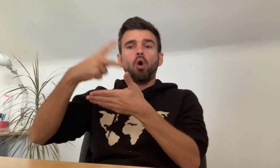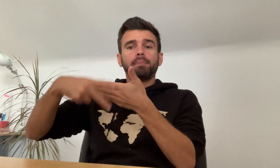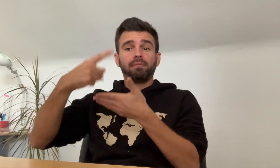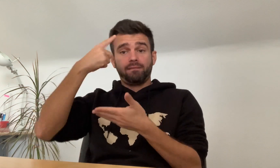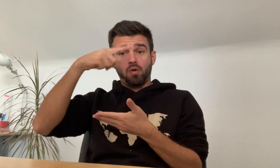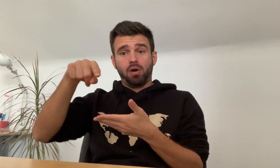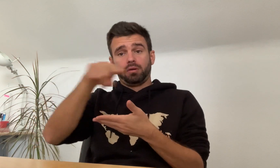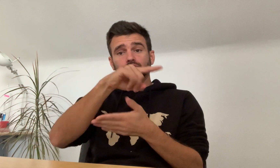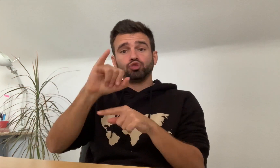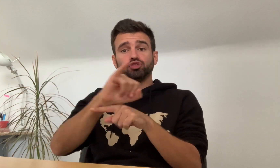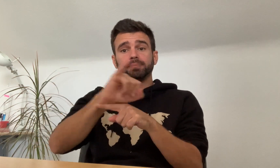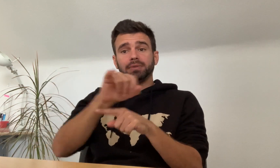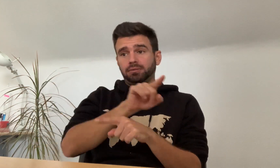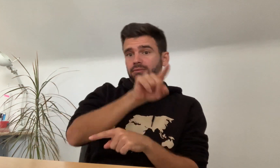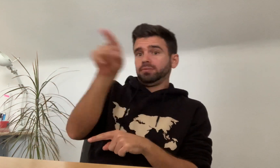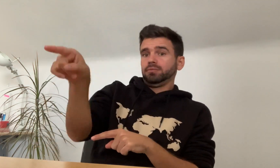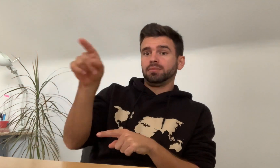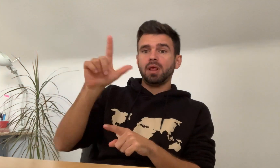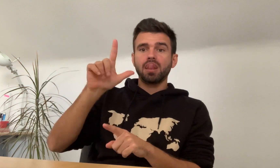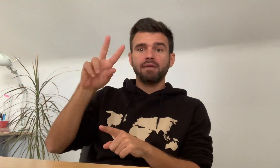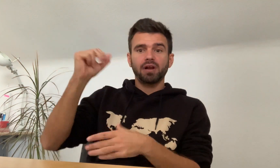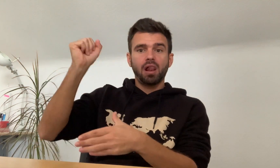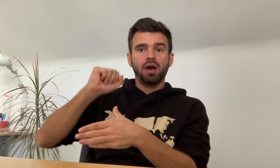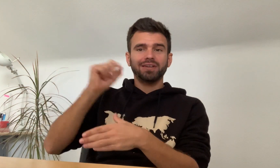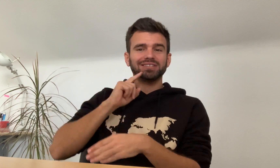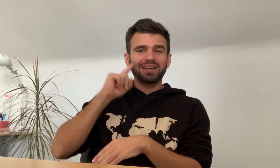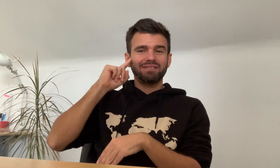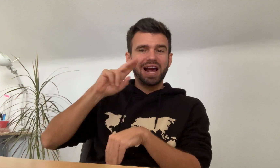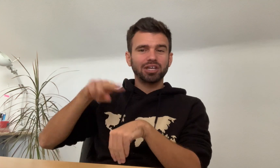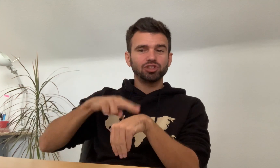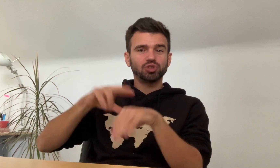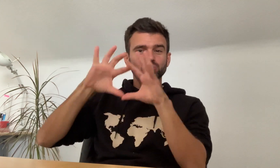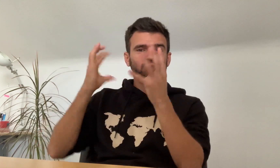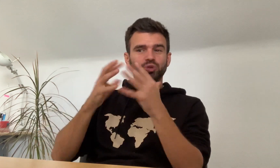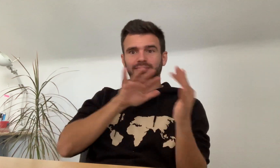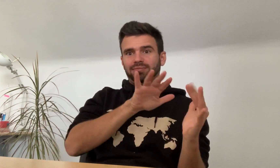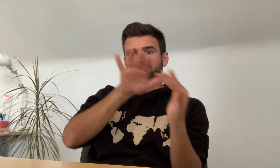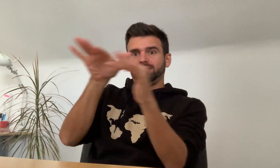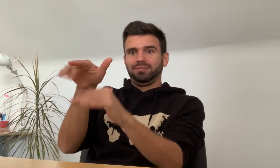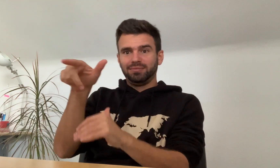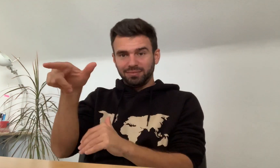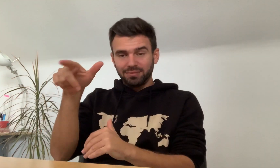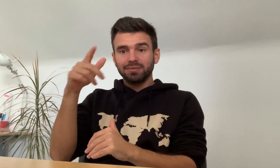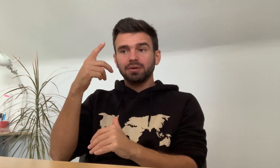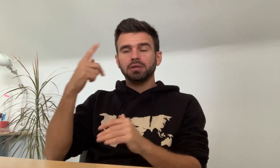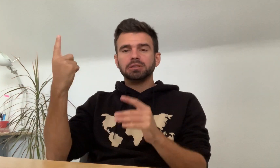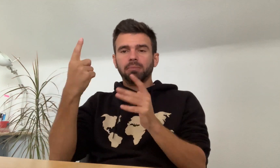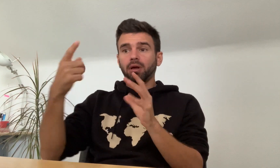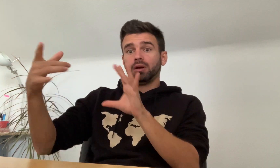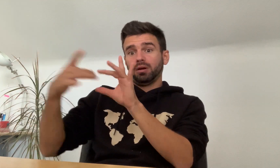to set up a program for them to intern at Las Vegas DeafNation World Expo